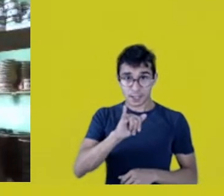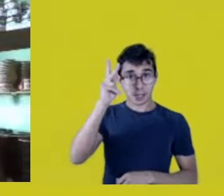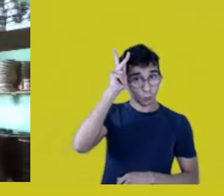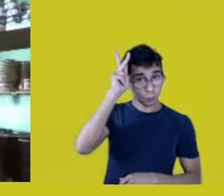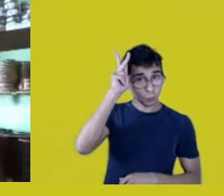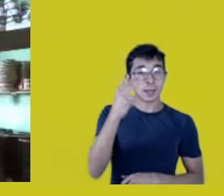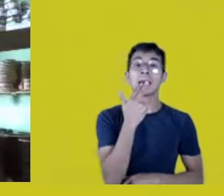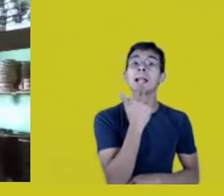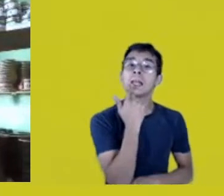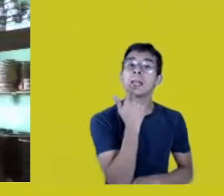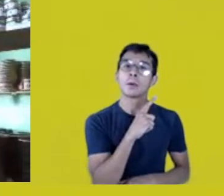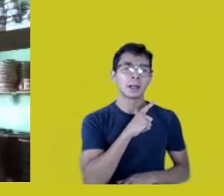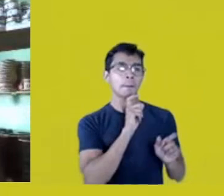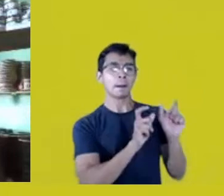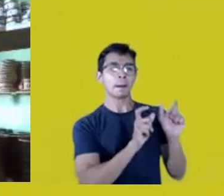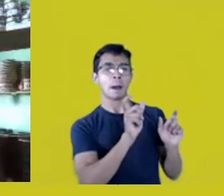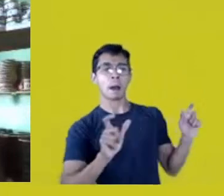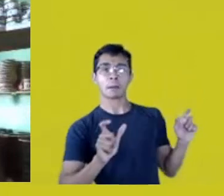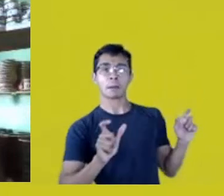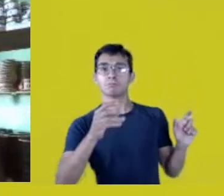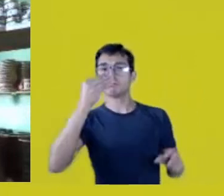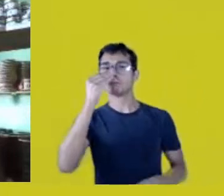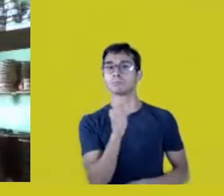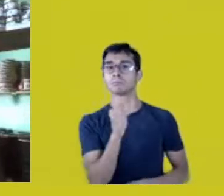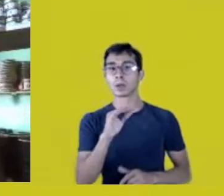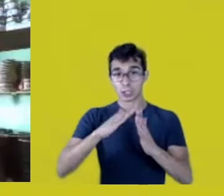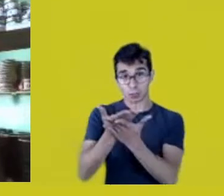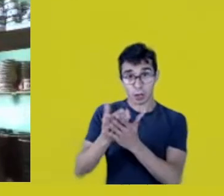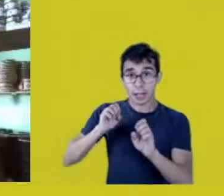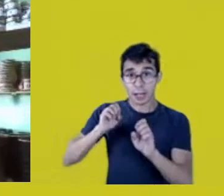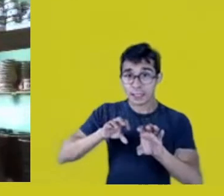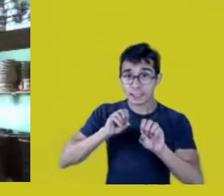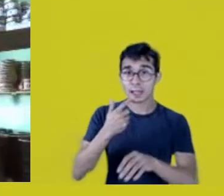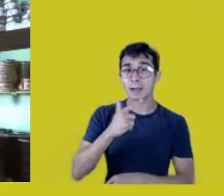but that isn’t taught at school or through literature.